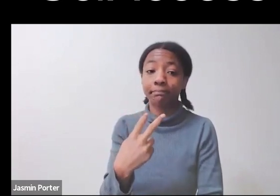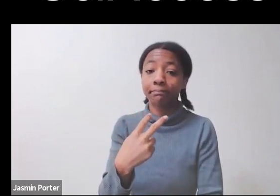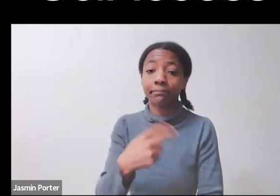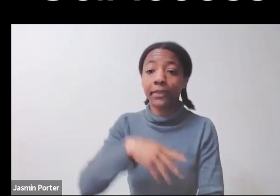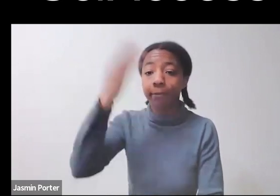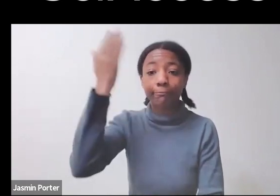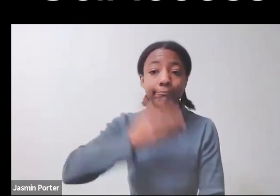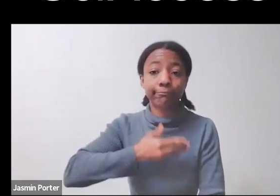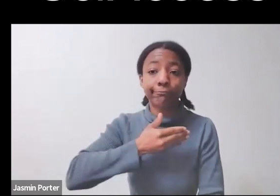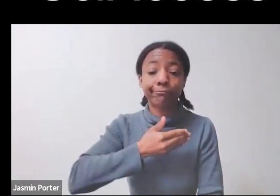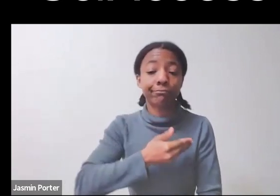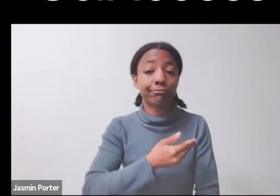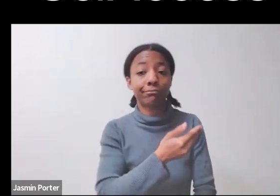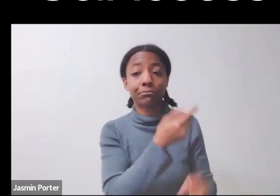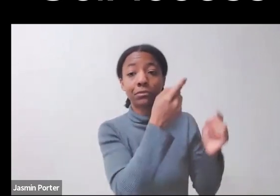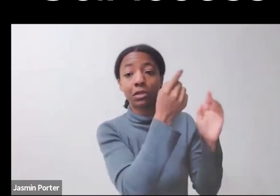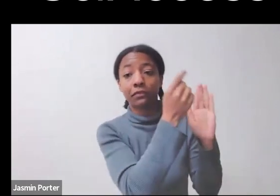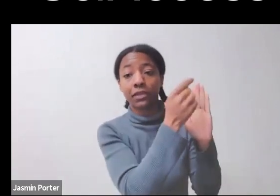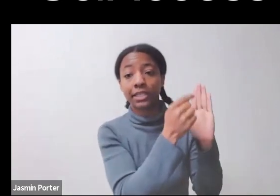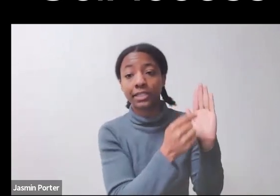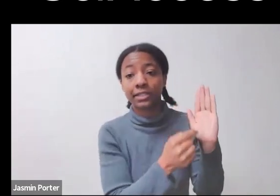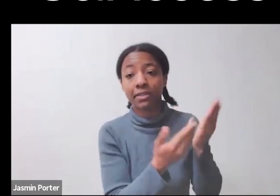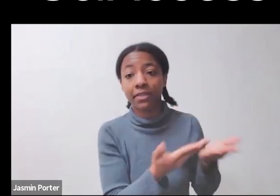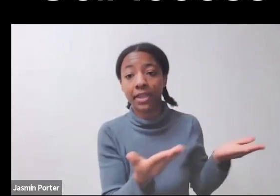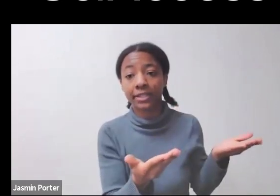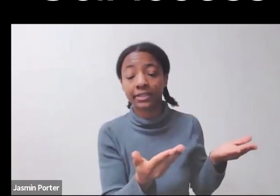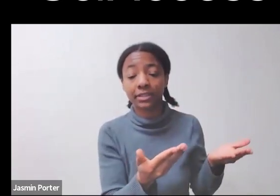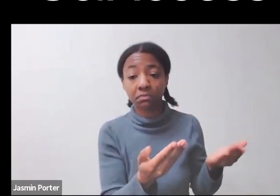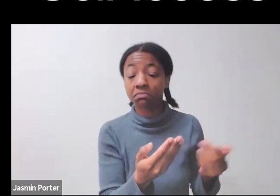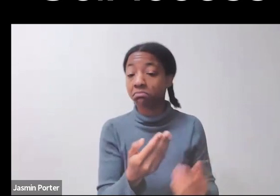I've been disabled my whole life. With the COVID pandemic in particular,